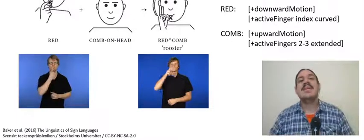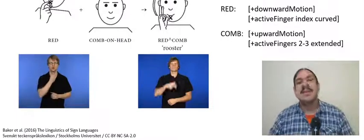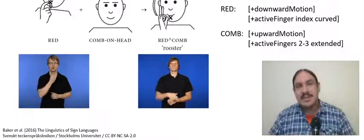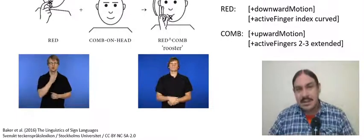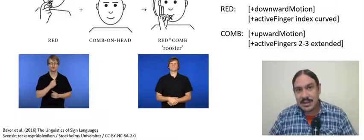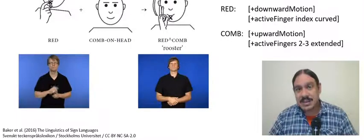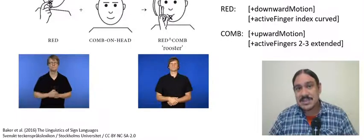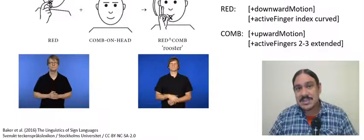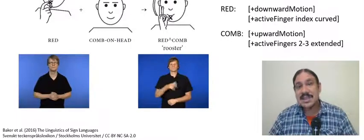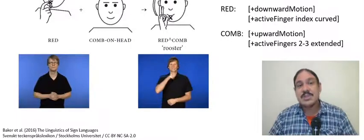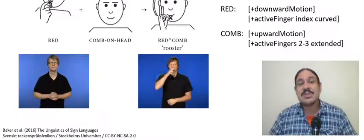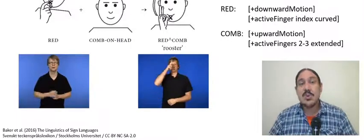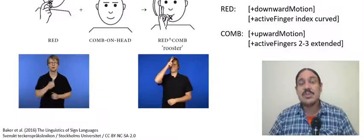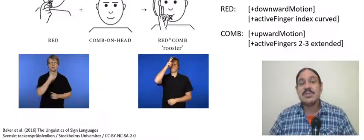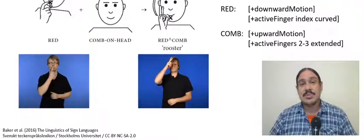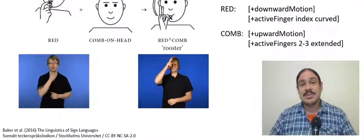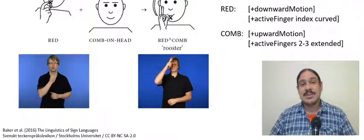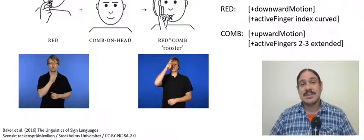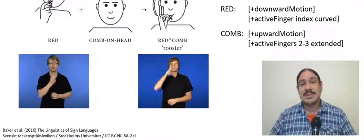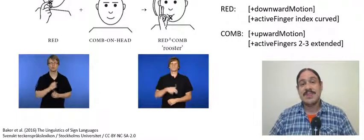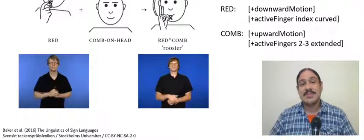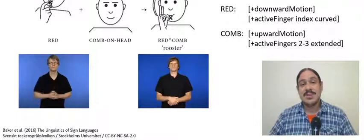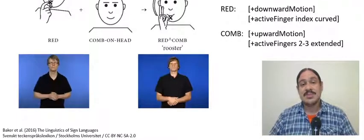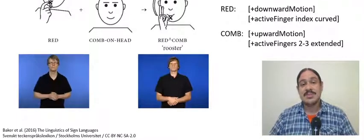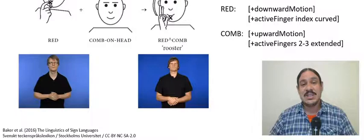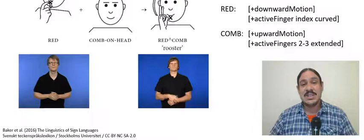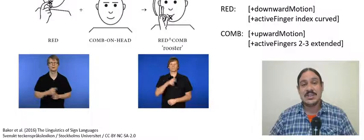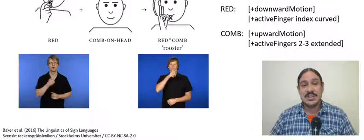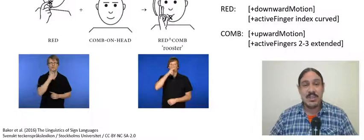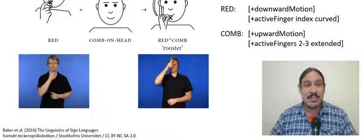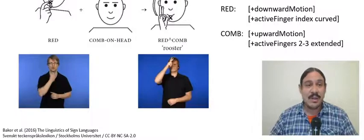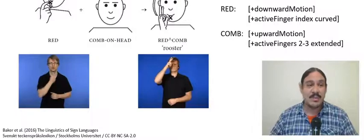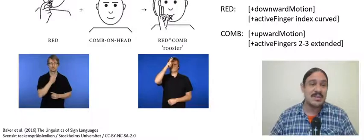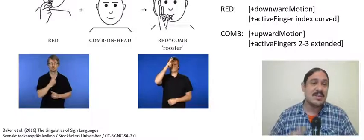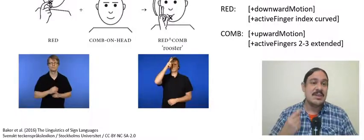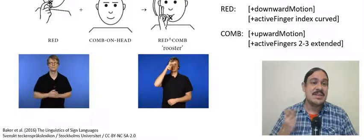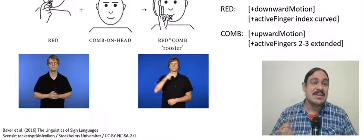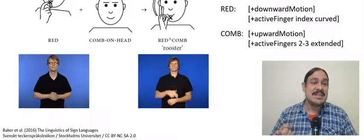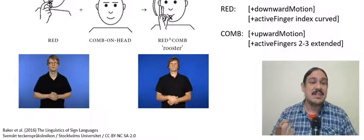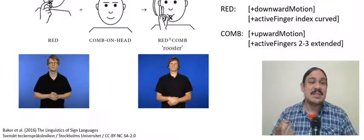it is composed of two roots the first one is red red has several phonemes the